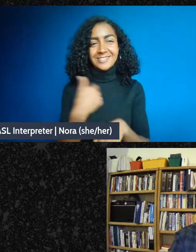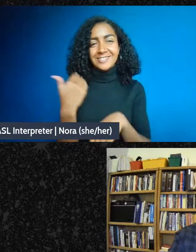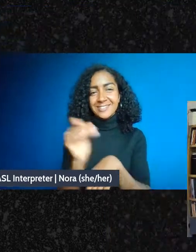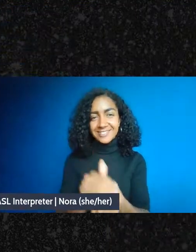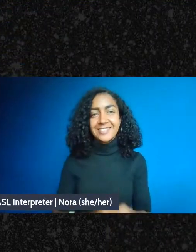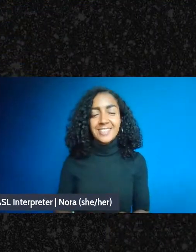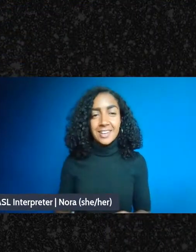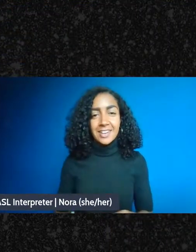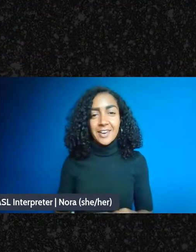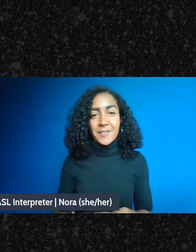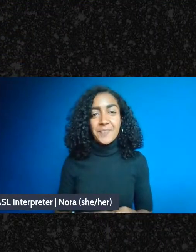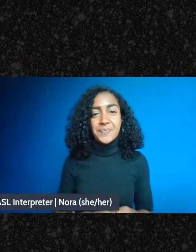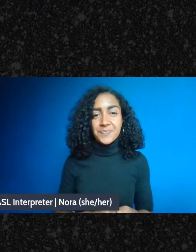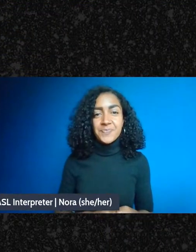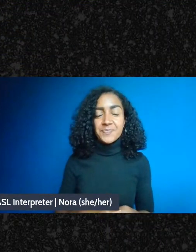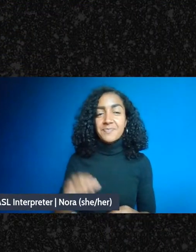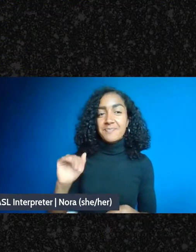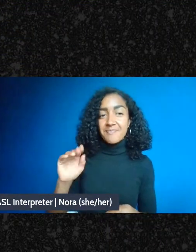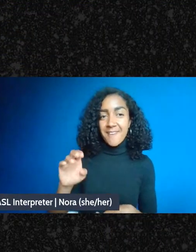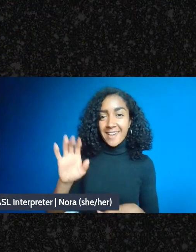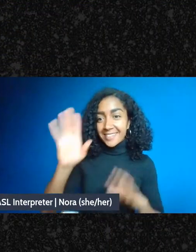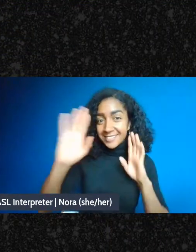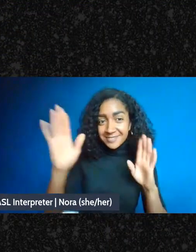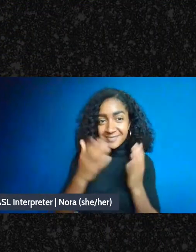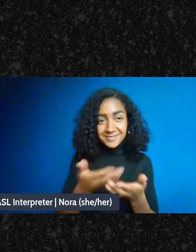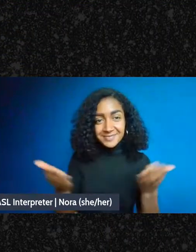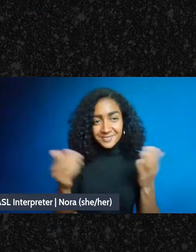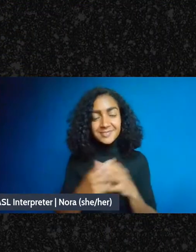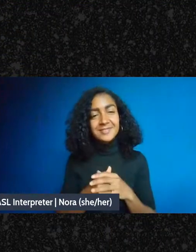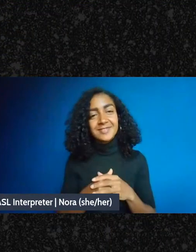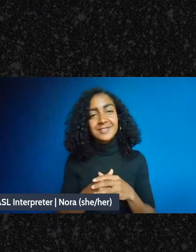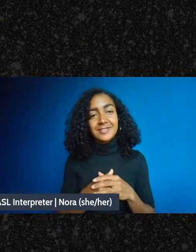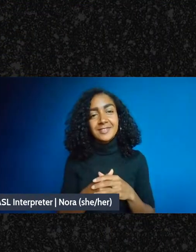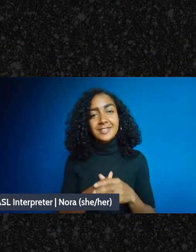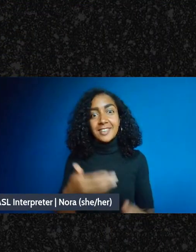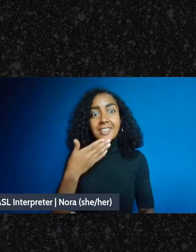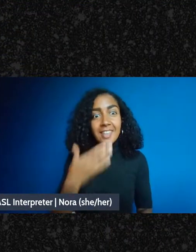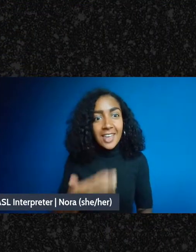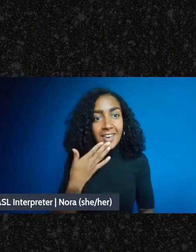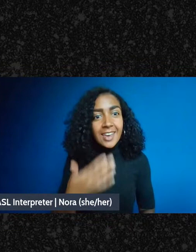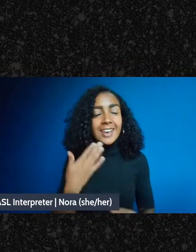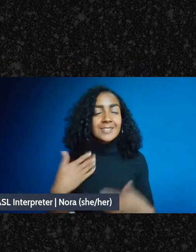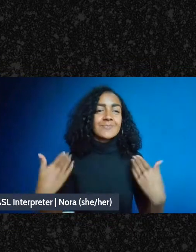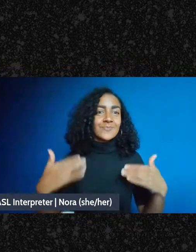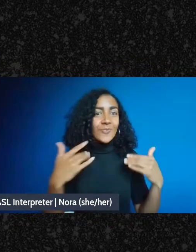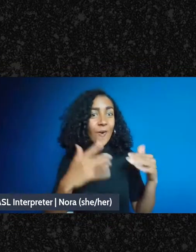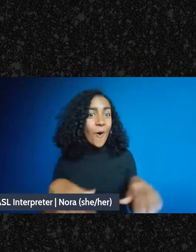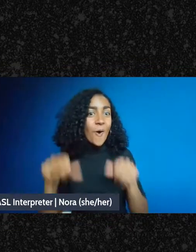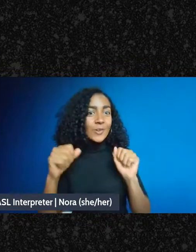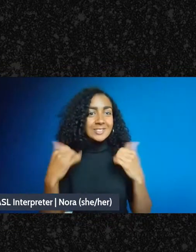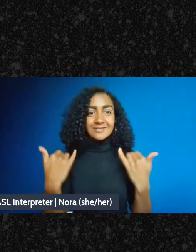Hi everybody thank you so much for-for hosting this. I want to thank Barnard Center